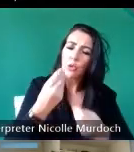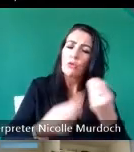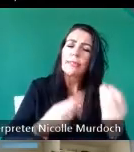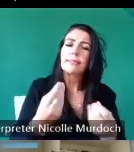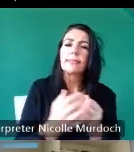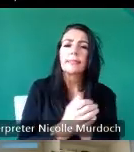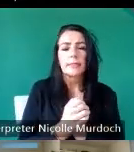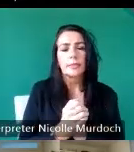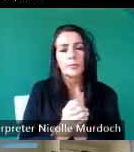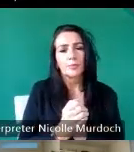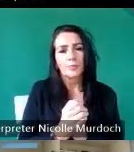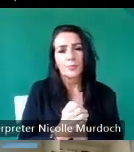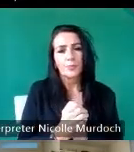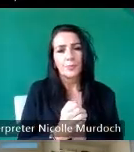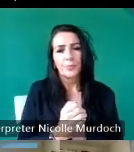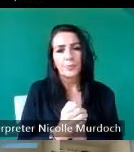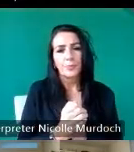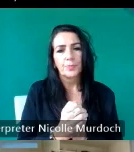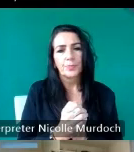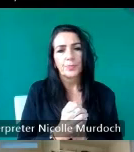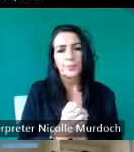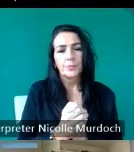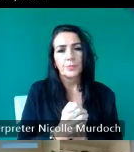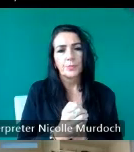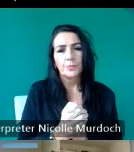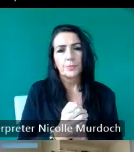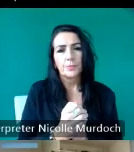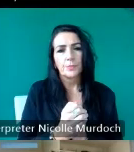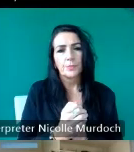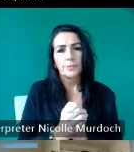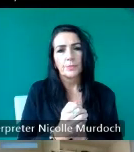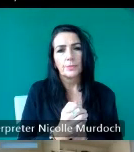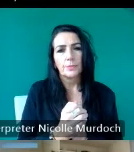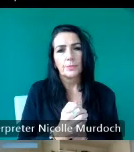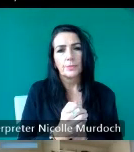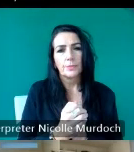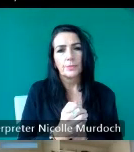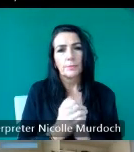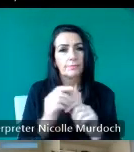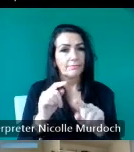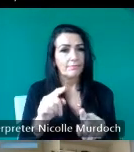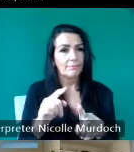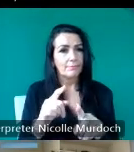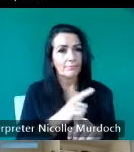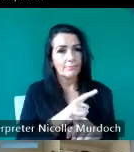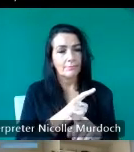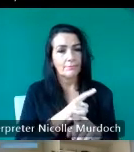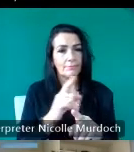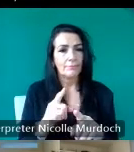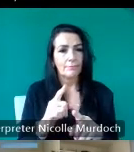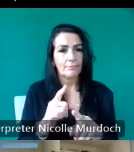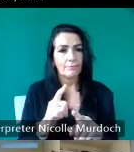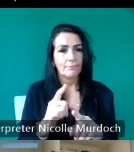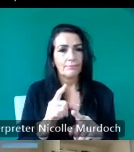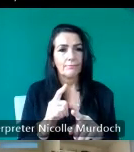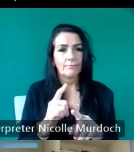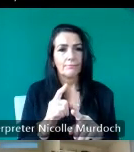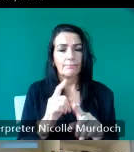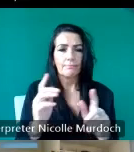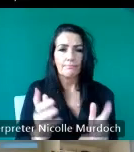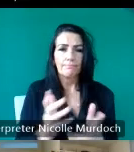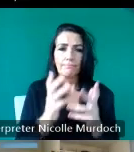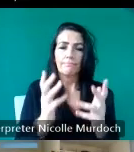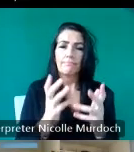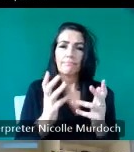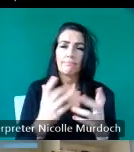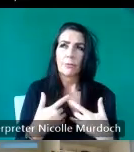second slide because it was developing it was helping to develop also a sense of uh Community